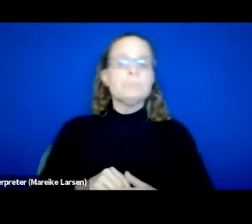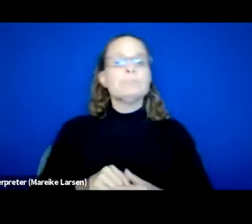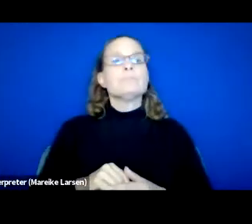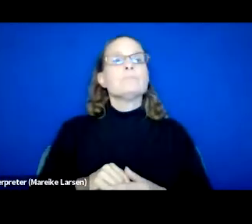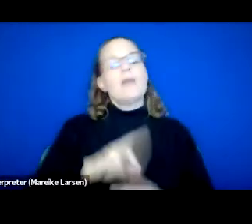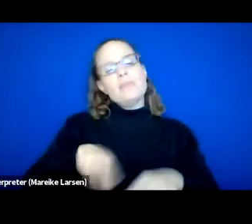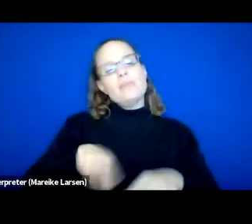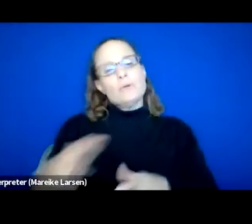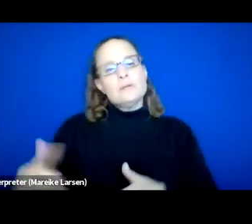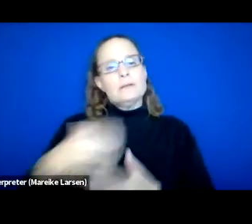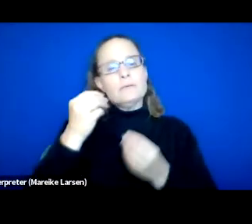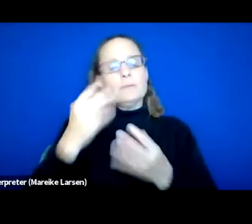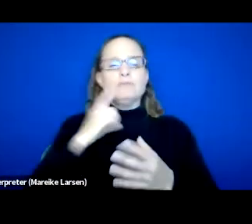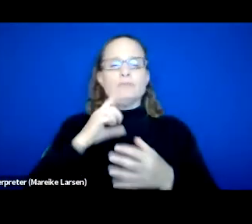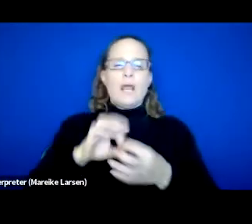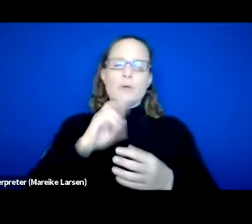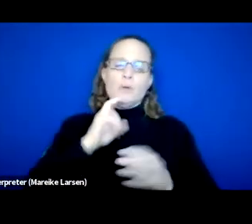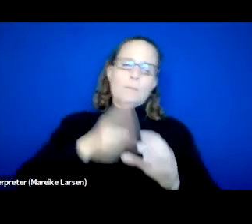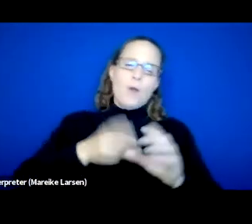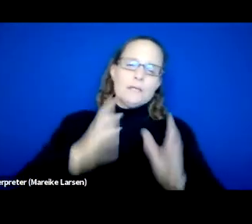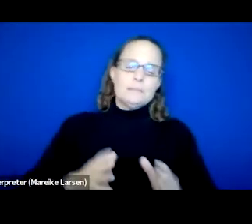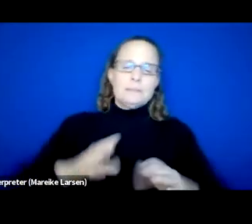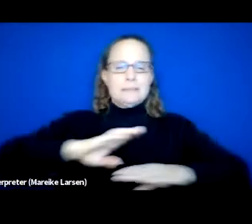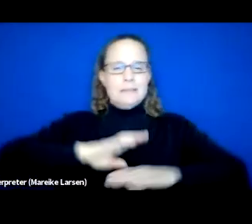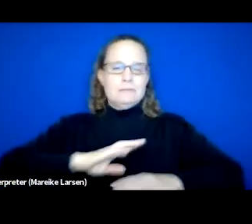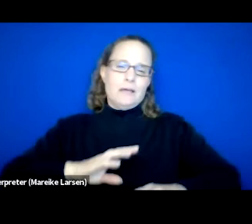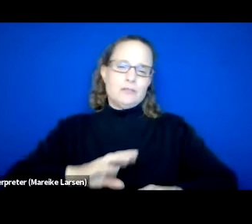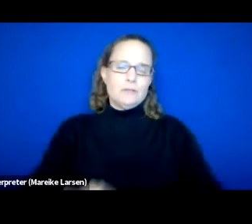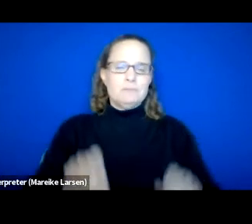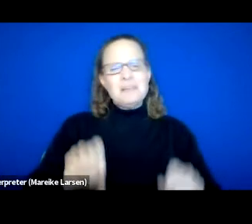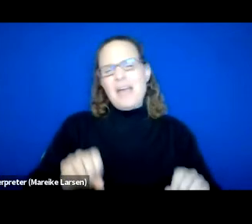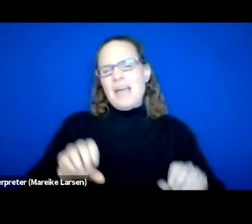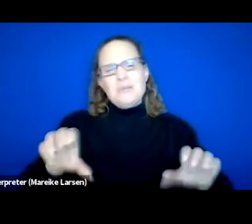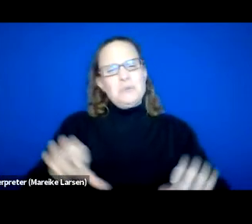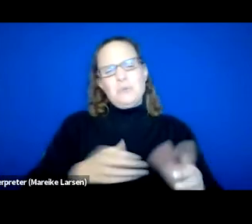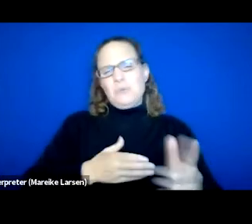to participant satisfaction. So this can be done through a variety of methods.